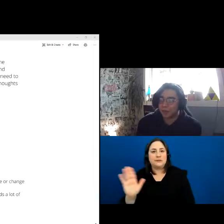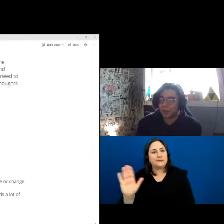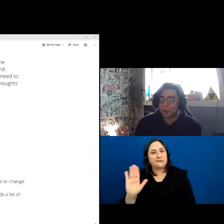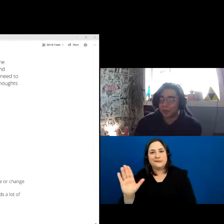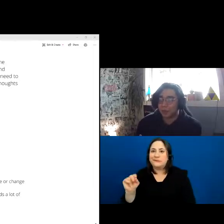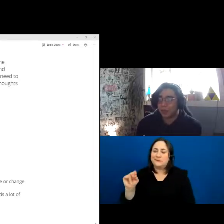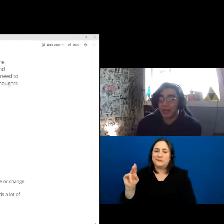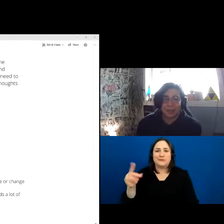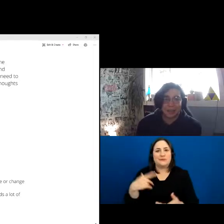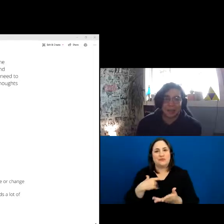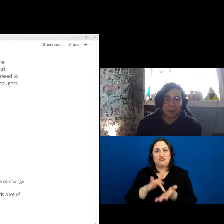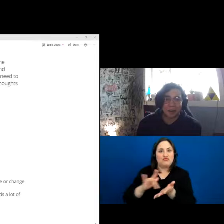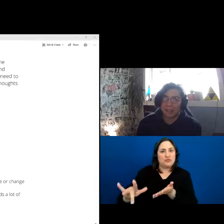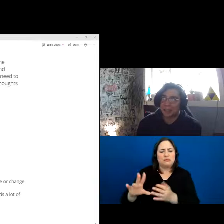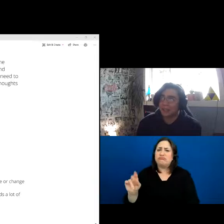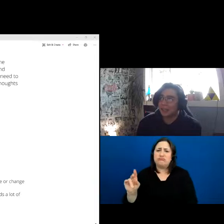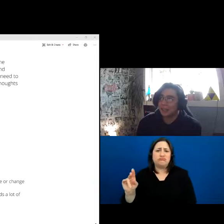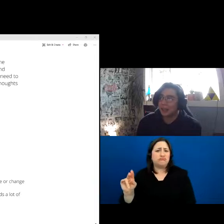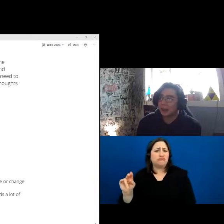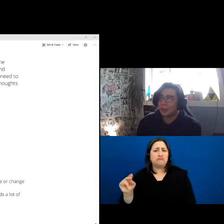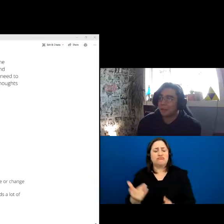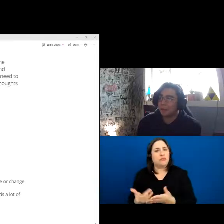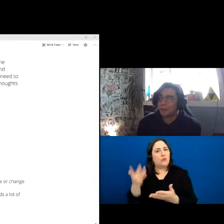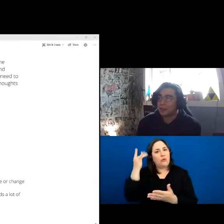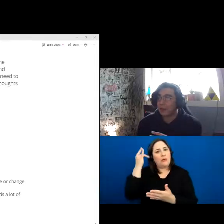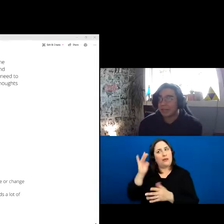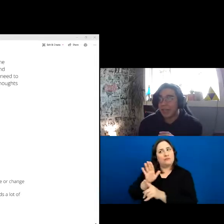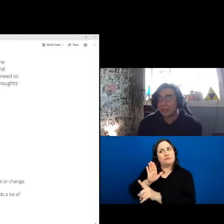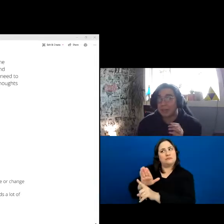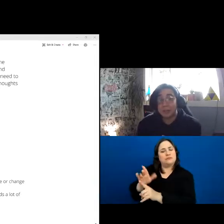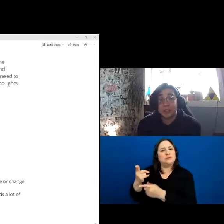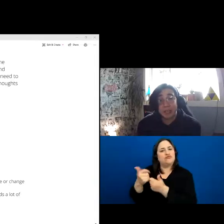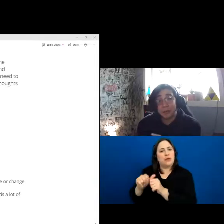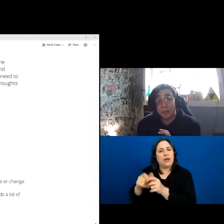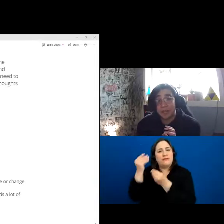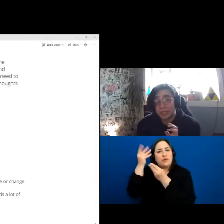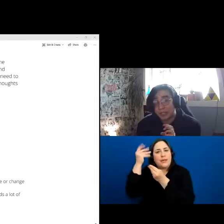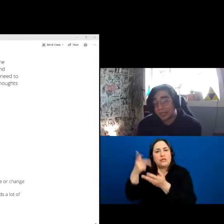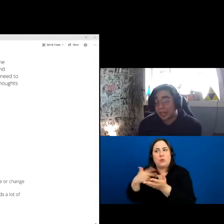not being rude by asking a lot of things, they are trying to gather as much information as they can